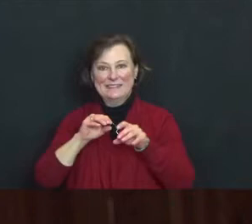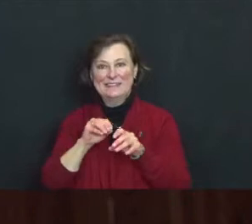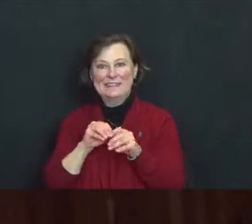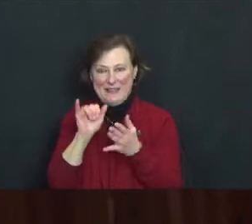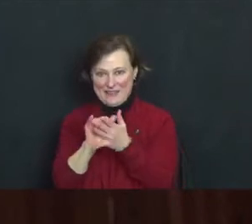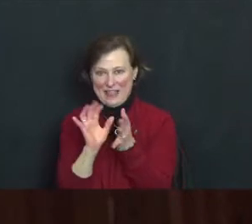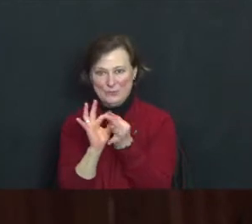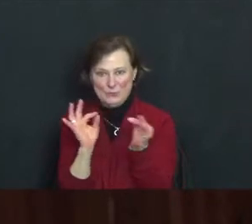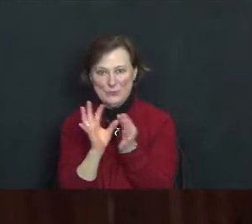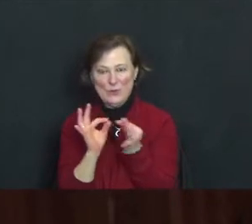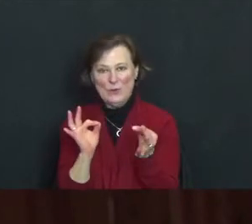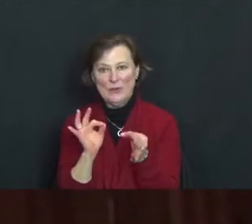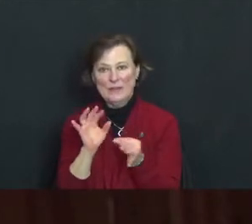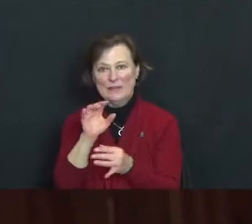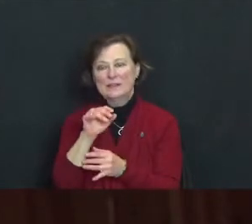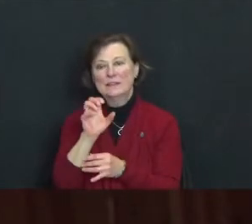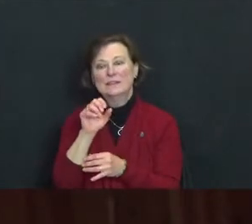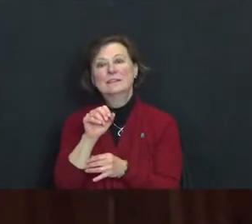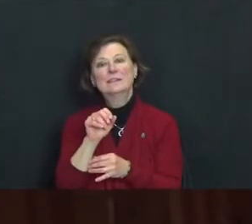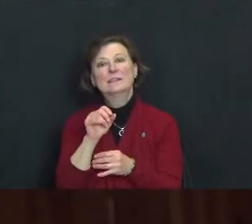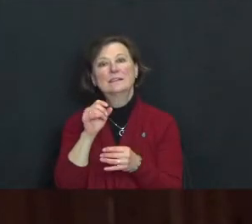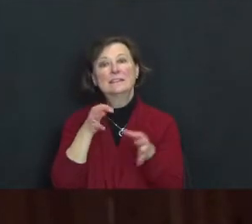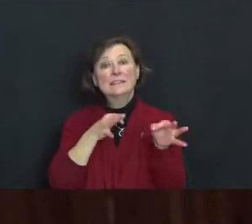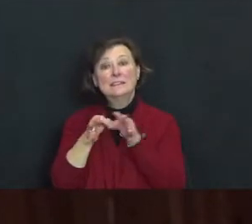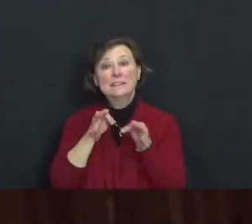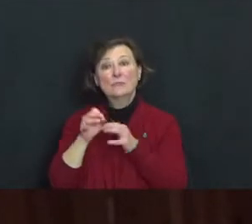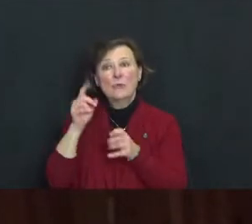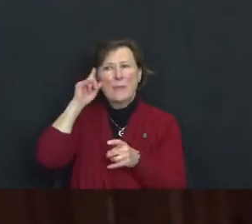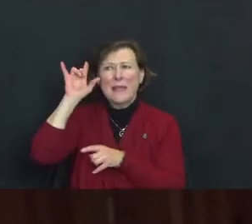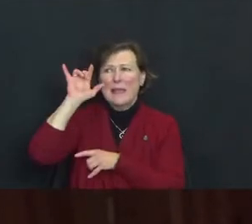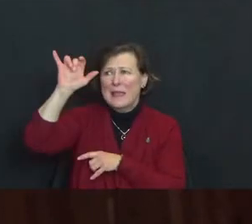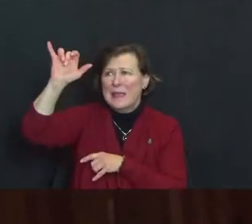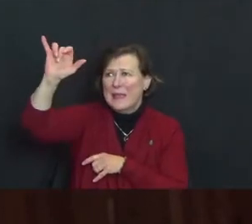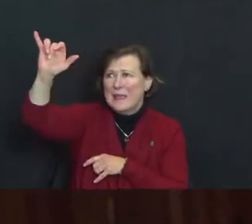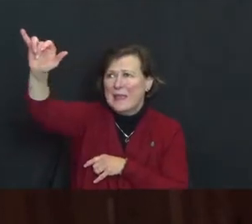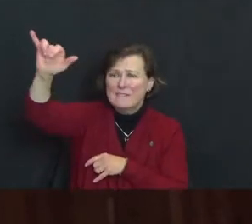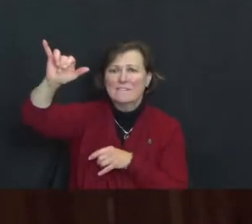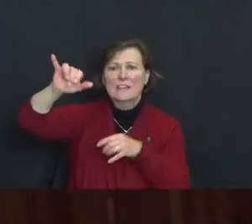“the sutra describes infinite and celestial net which extends across all of space and